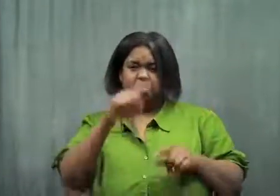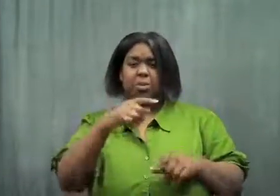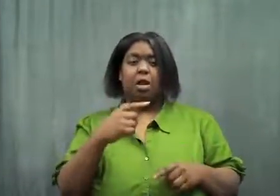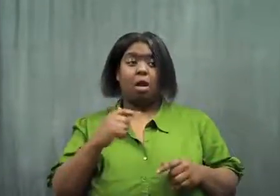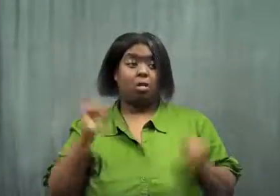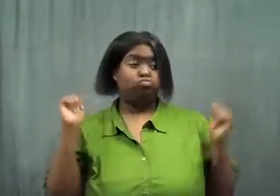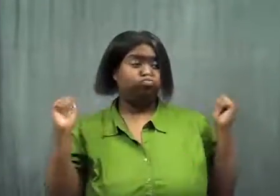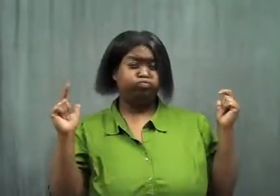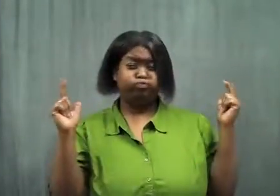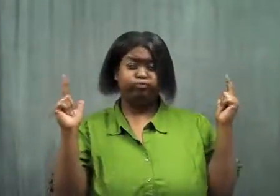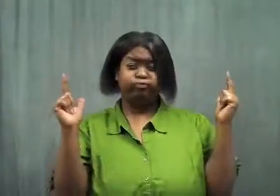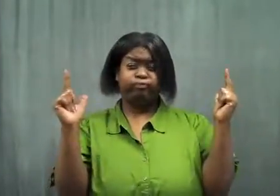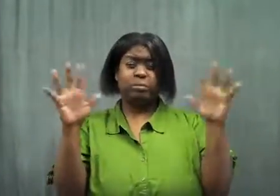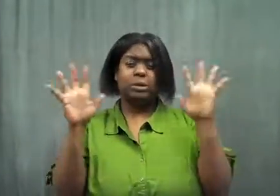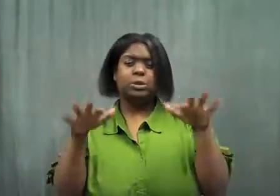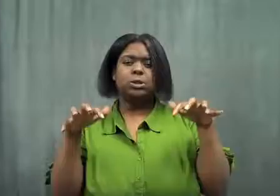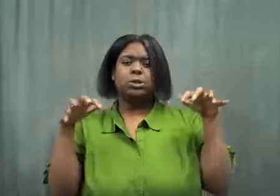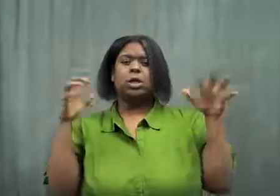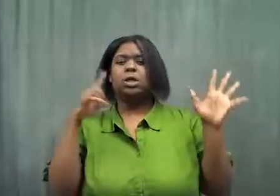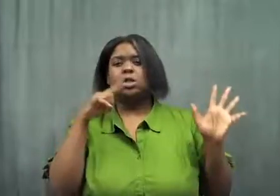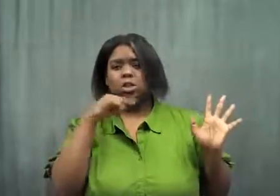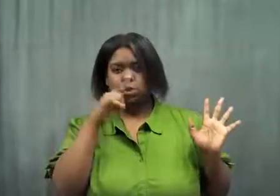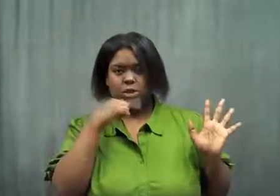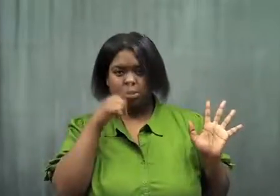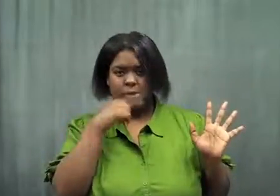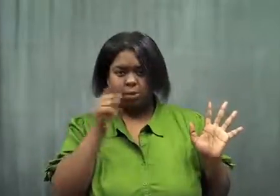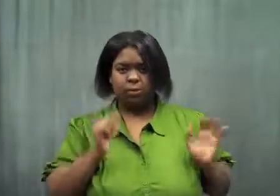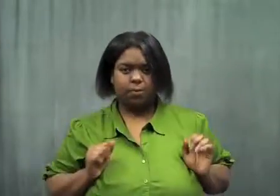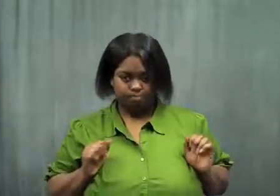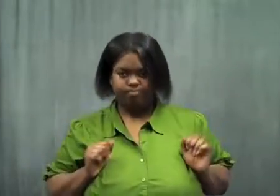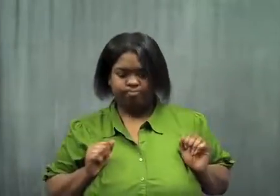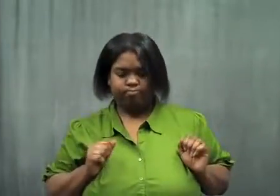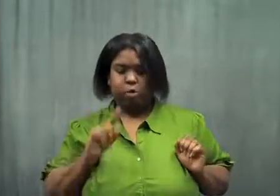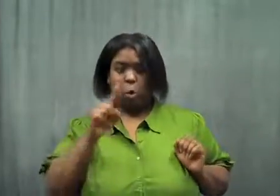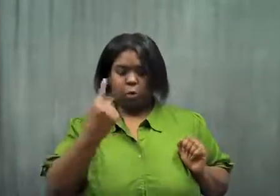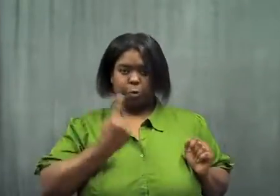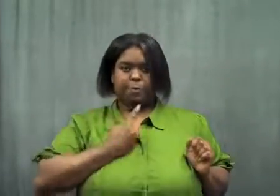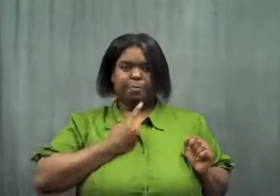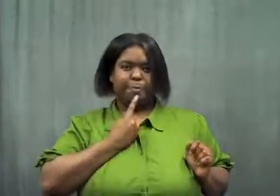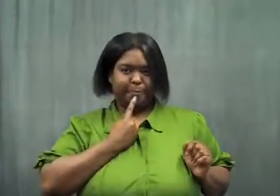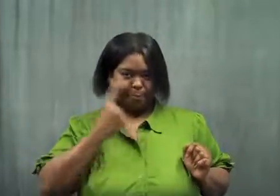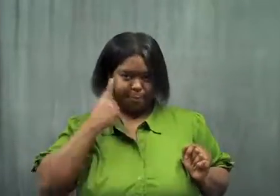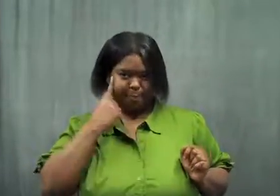Everybody was hearing, I was the only deaf person.